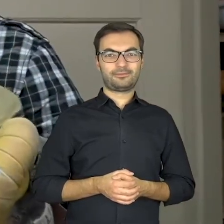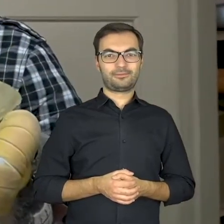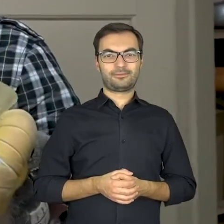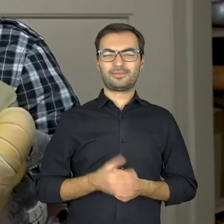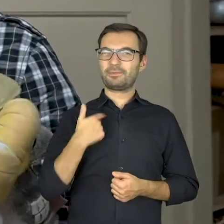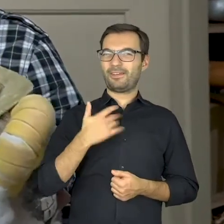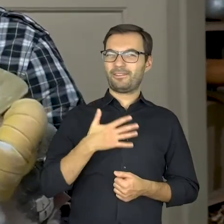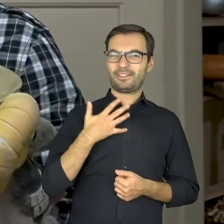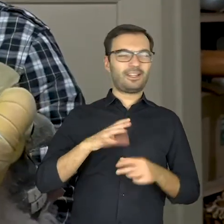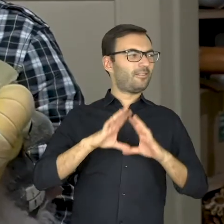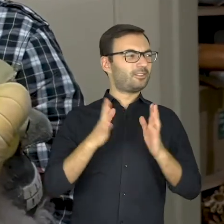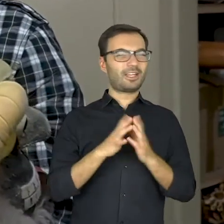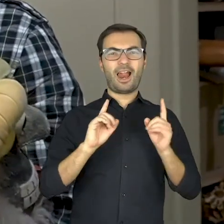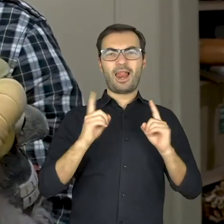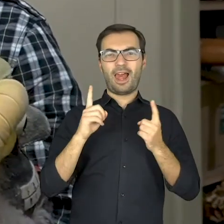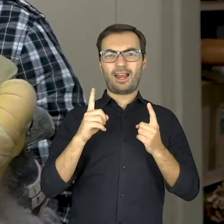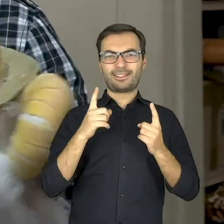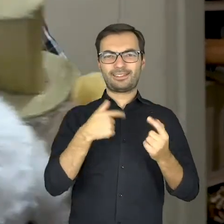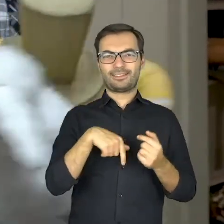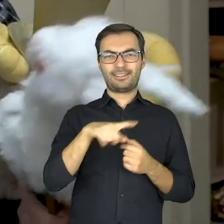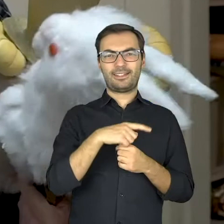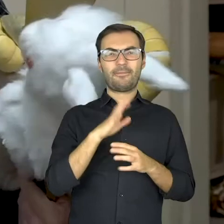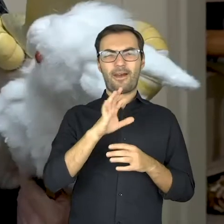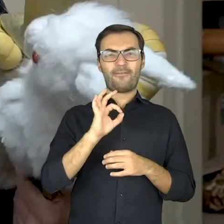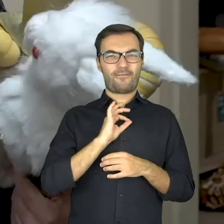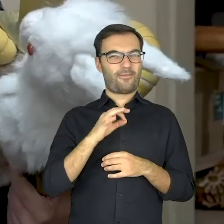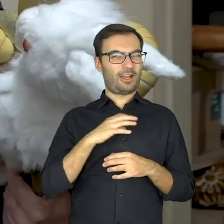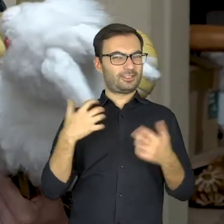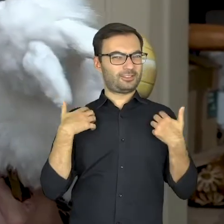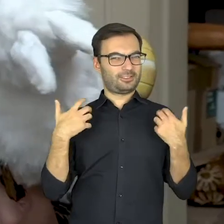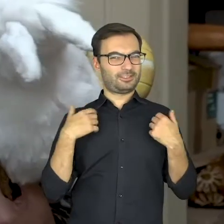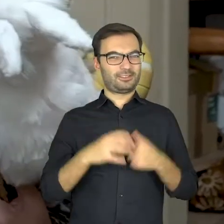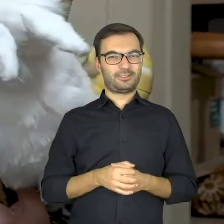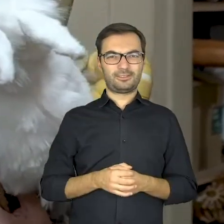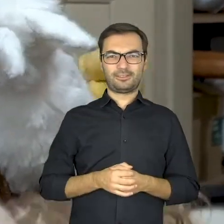I have the impression that all those puppets we bring to life have lives of their own.